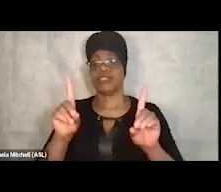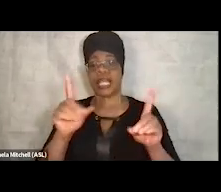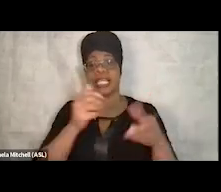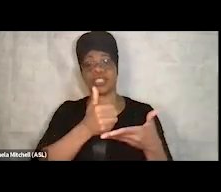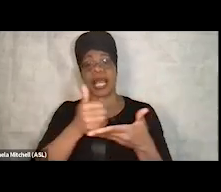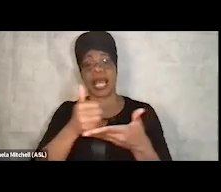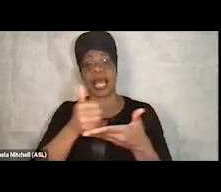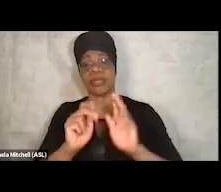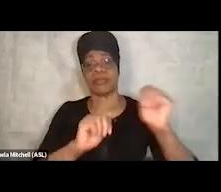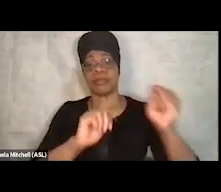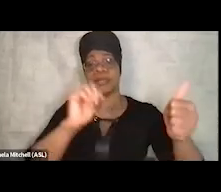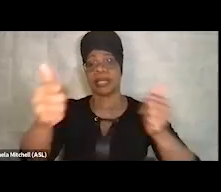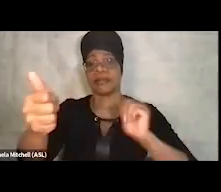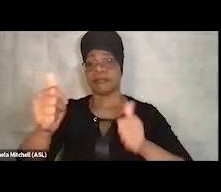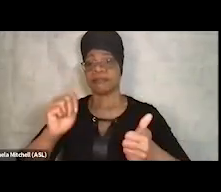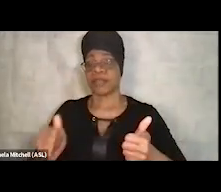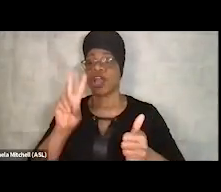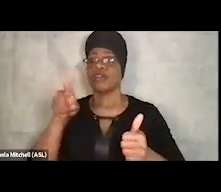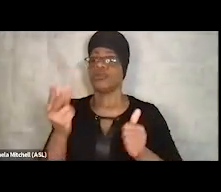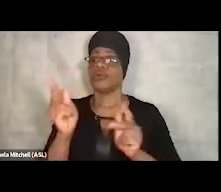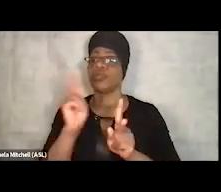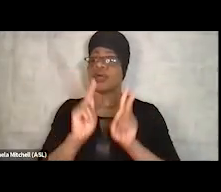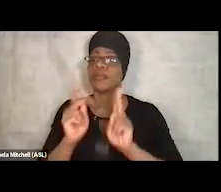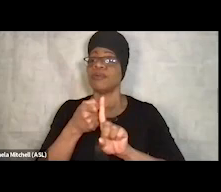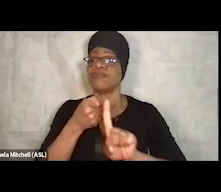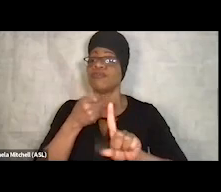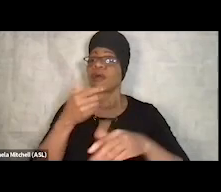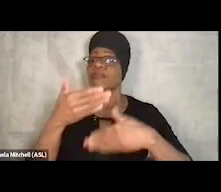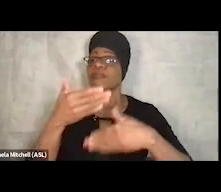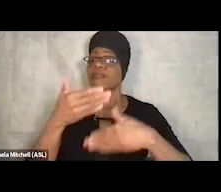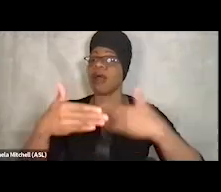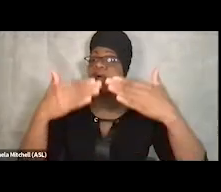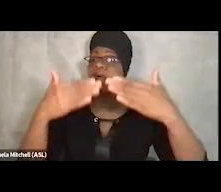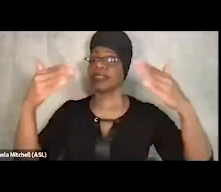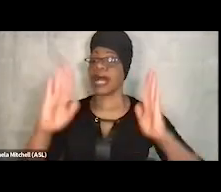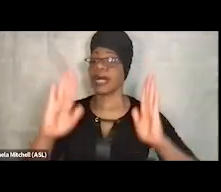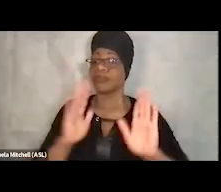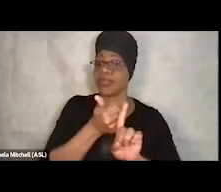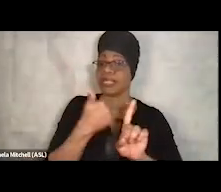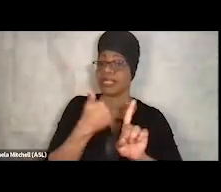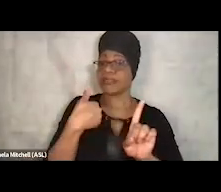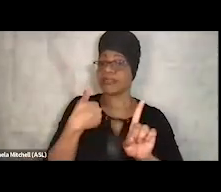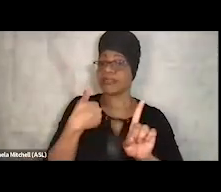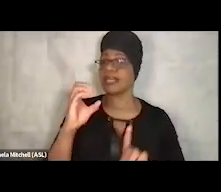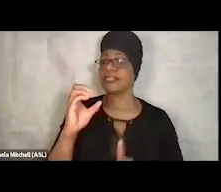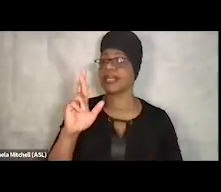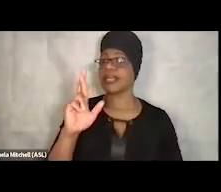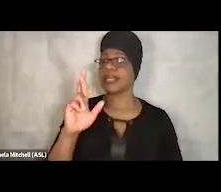Two of those folks came from Progress House, where they had a criminal background for one of the individuals. And it took a little while,